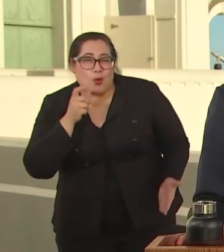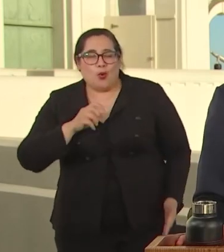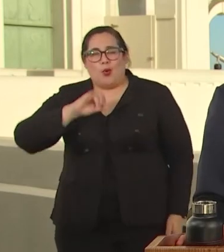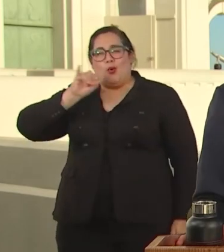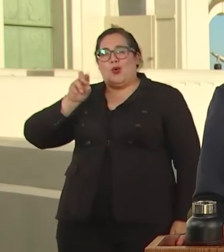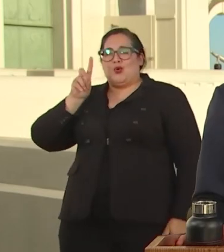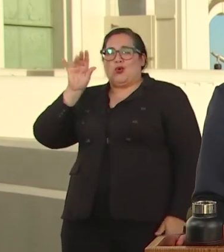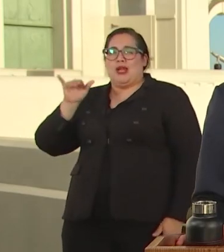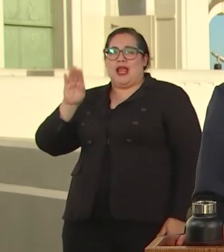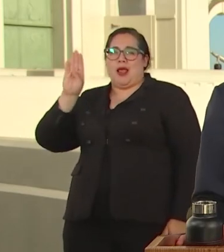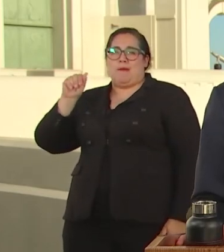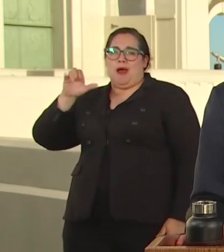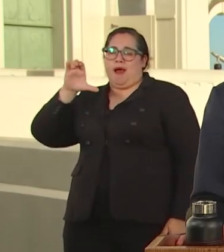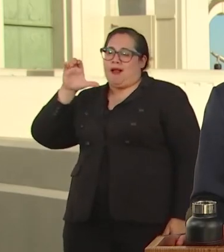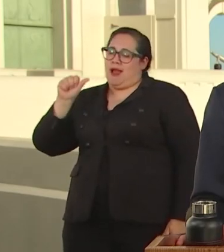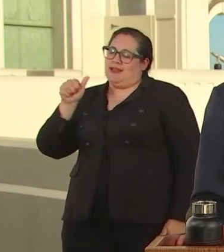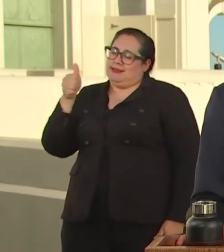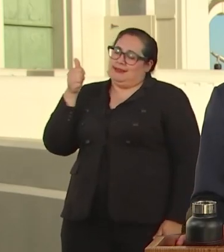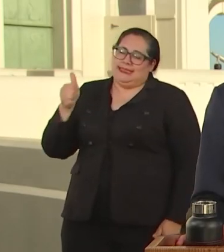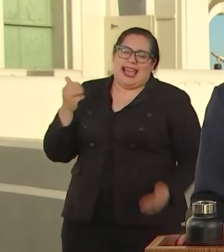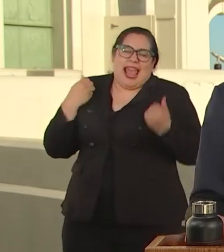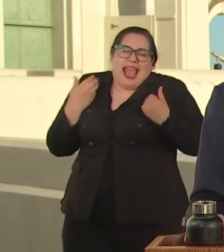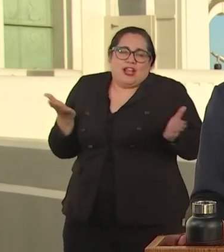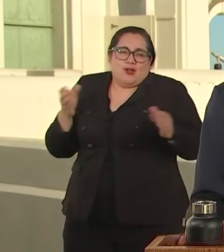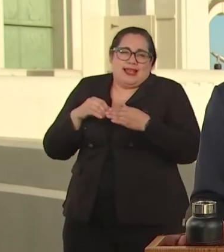THE CITY OF ANGELS WHO'S GREAT